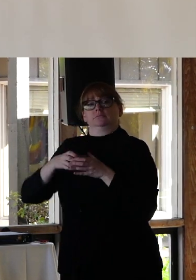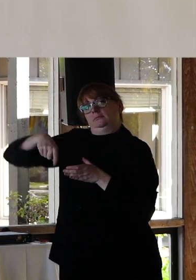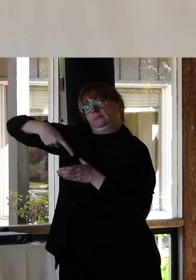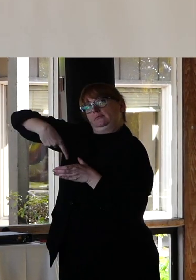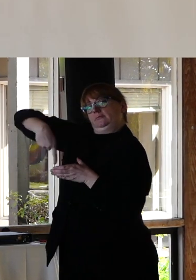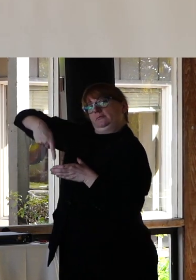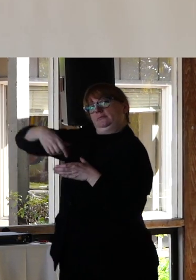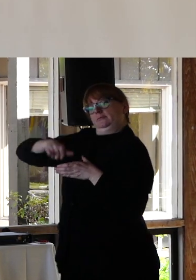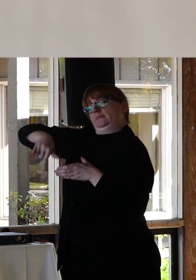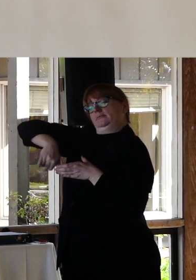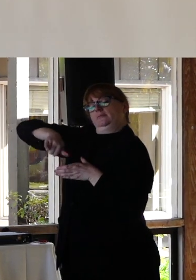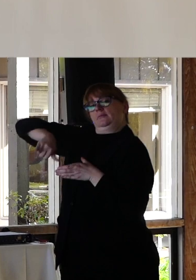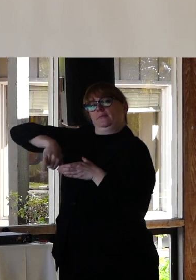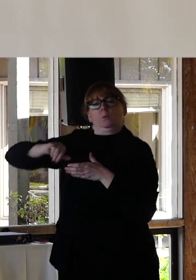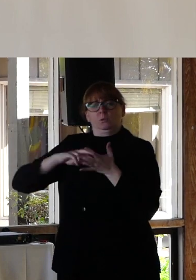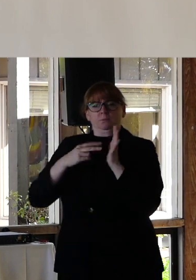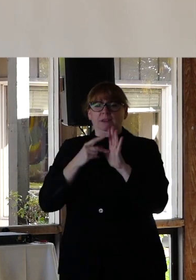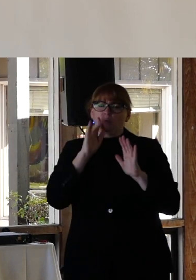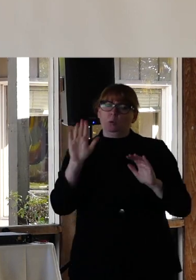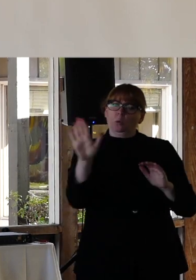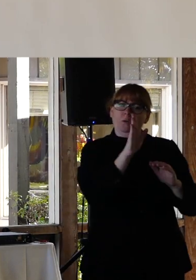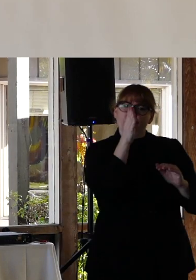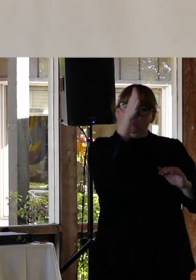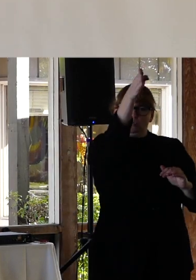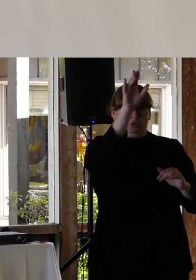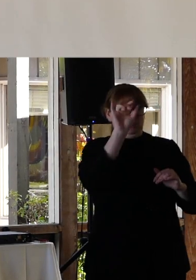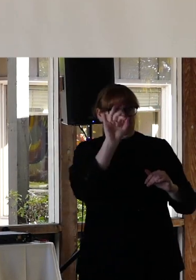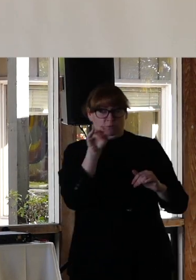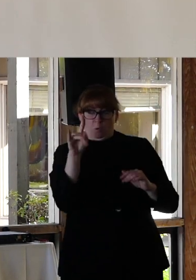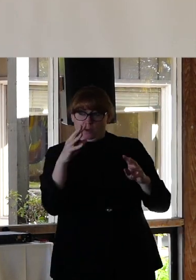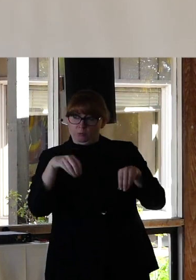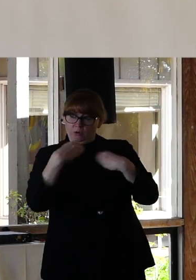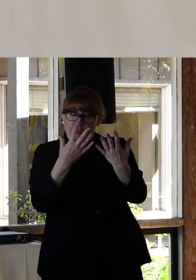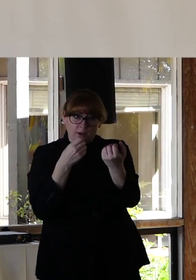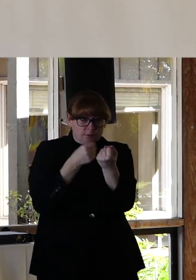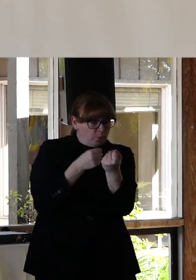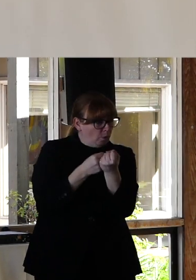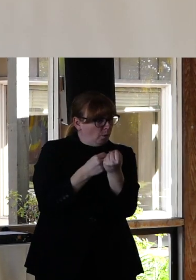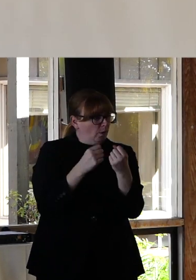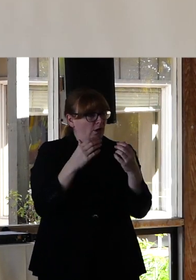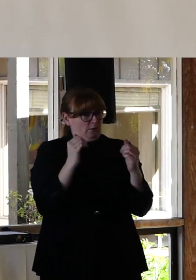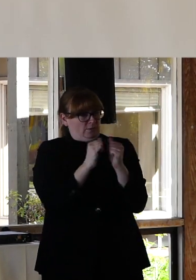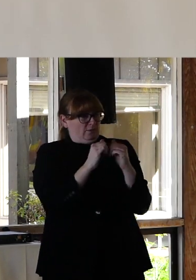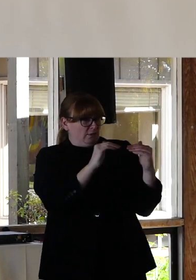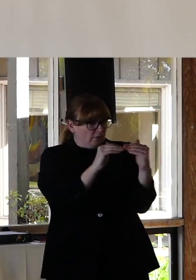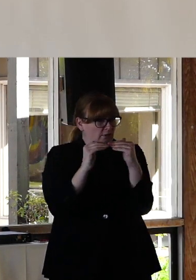in the future to provide care or support that is equitable and educated,